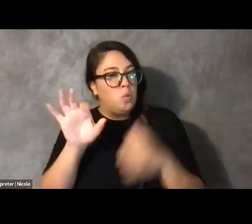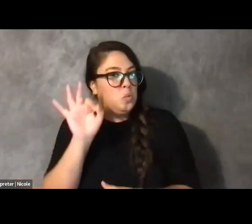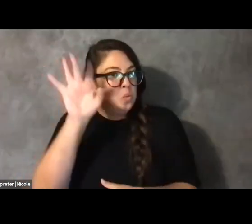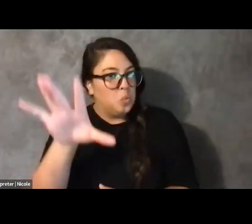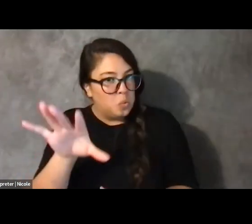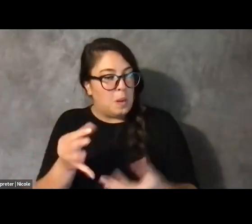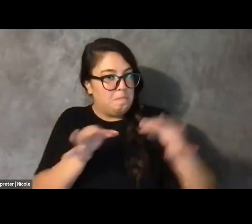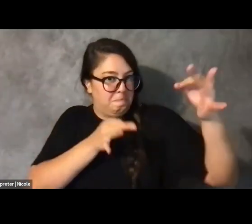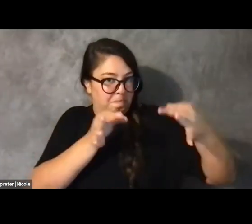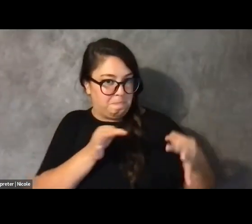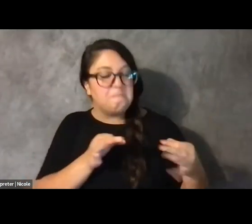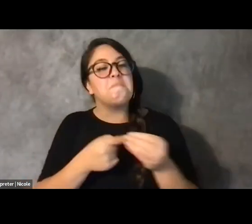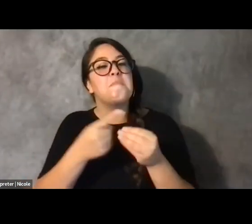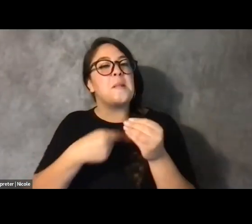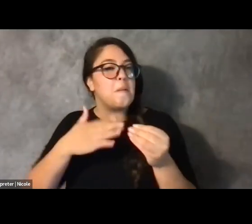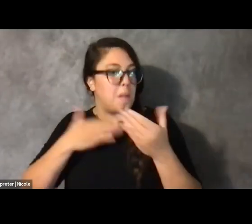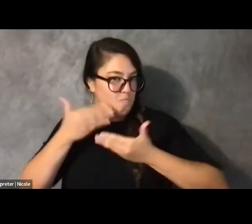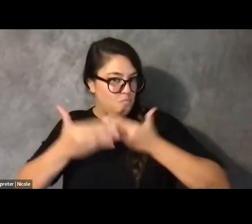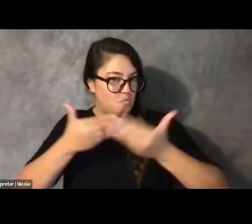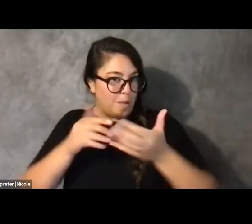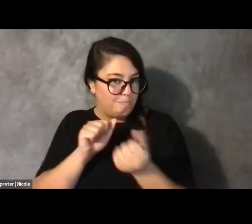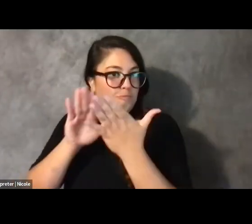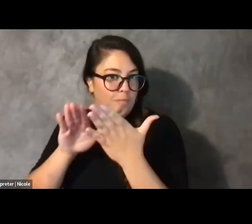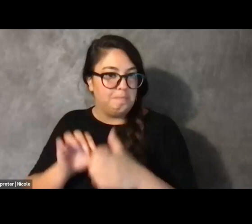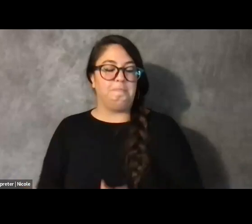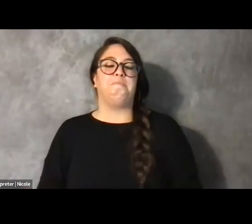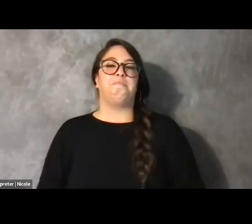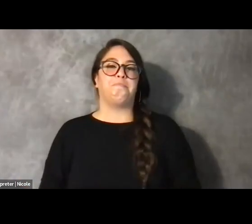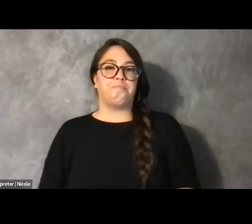to tell you a little bit about my process.